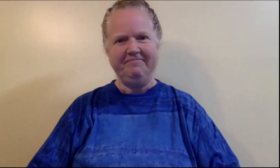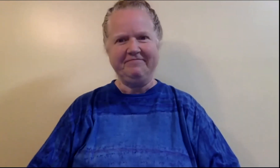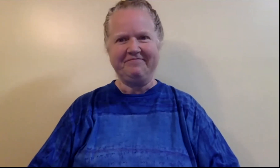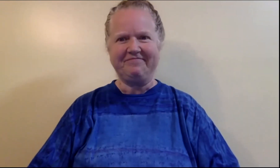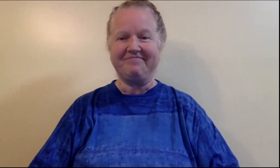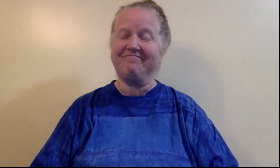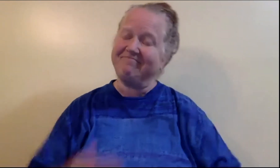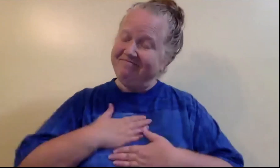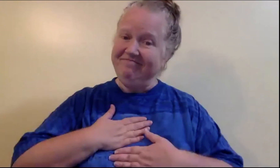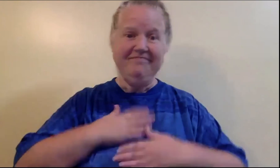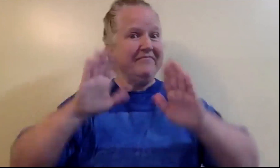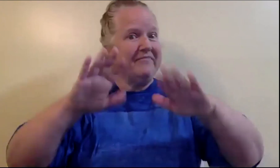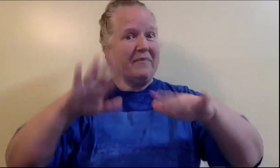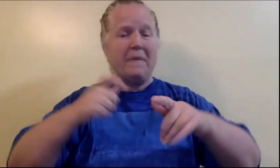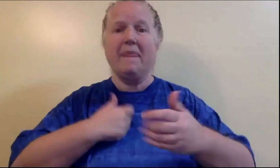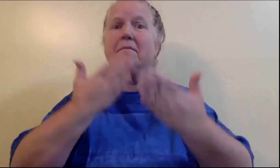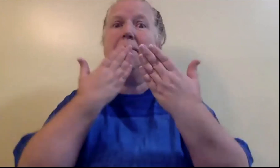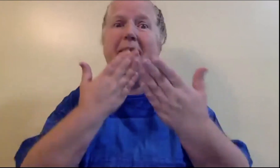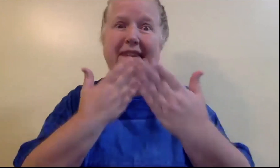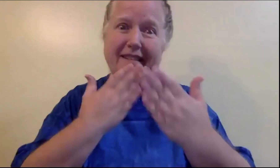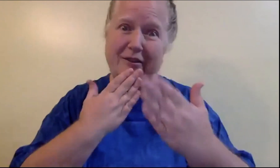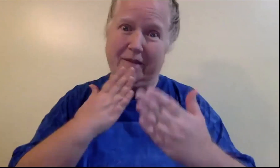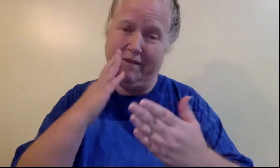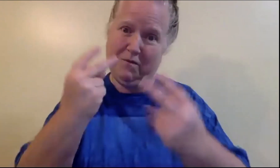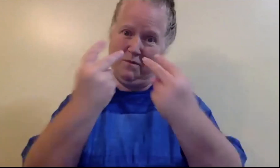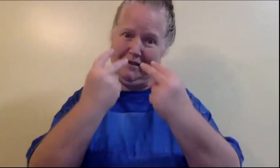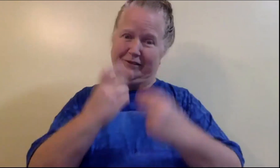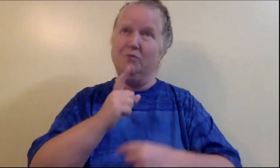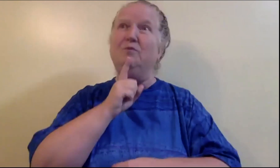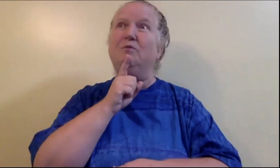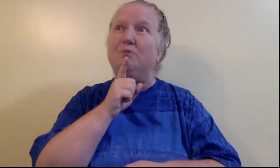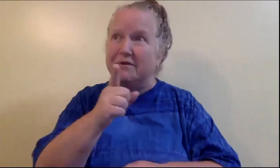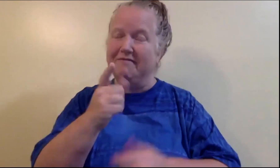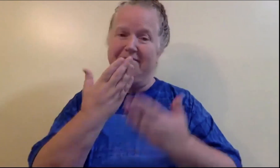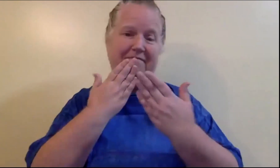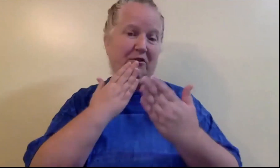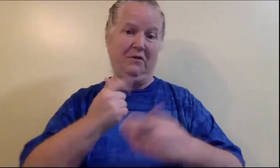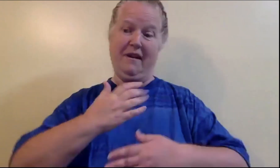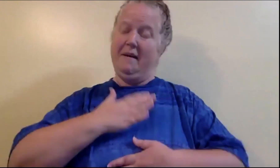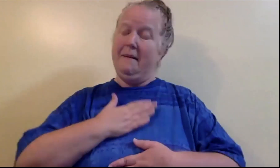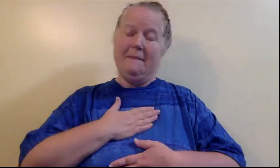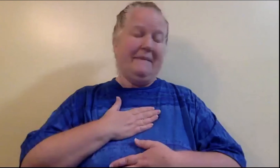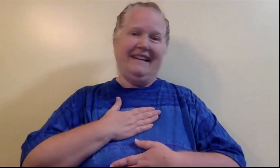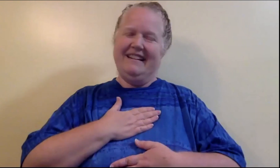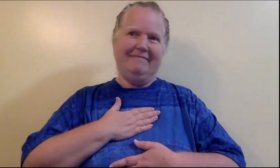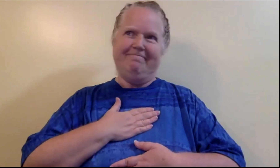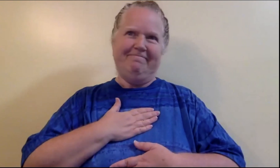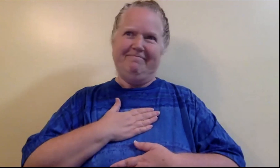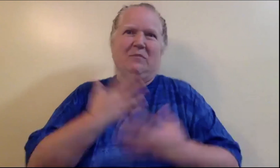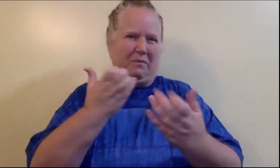Thank you all so much for watching.